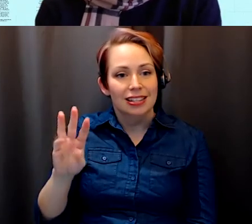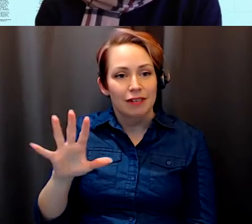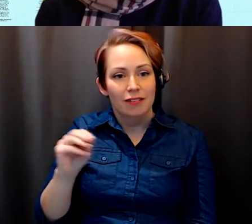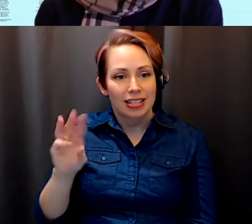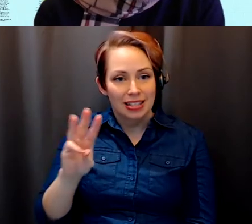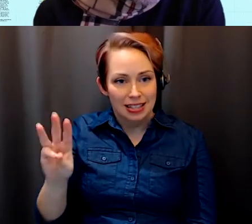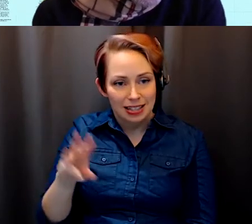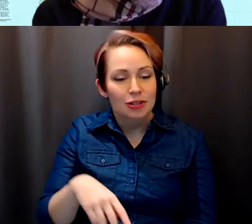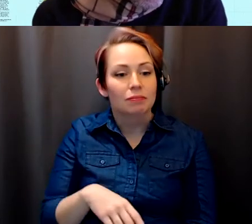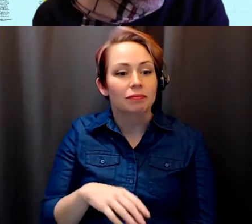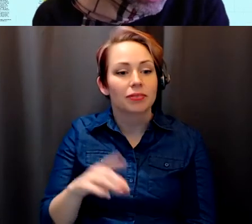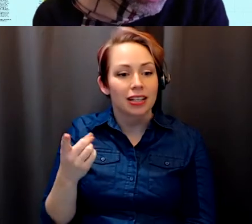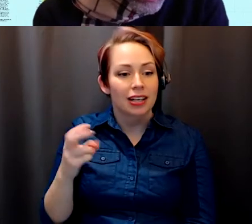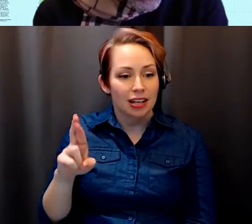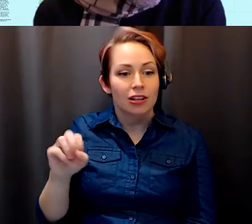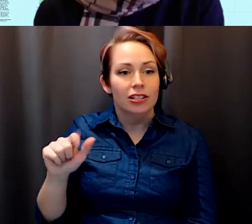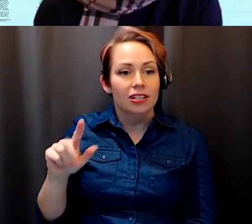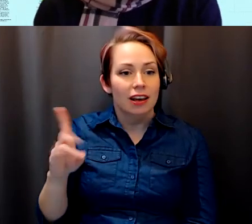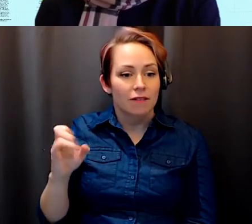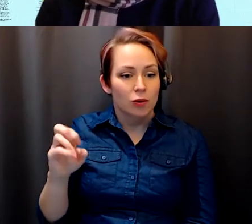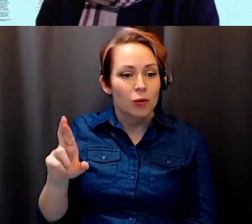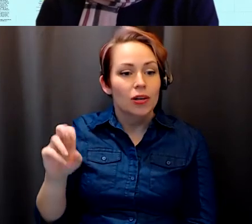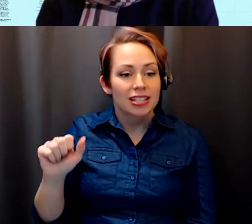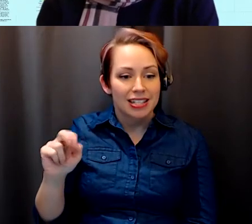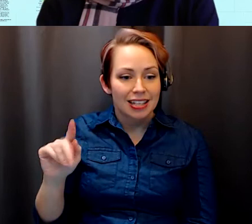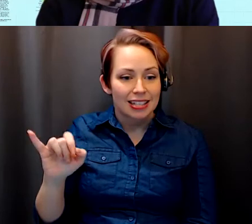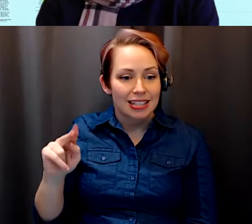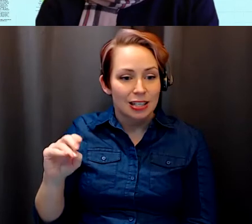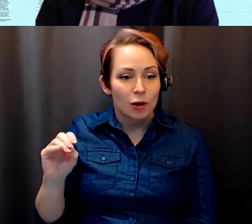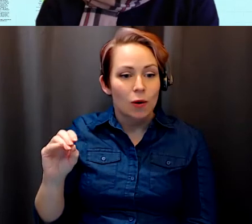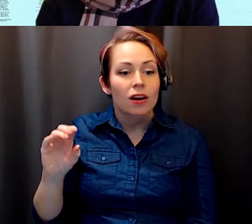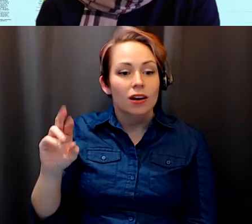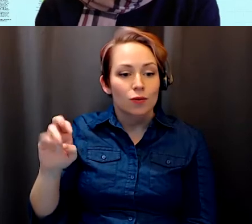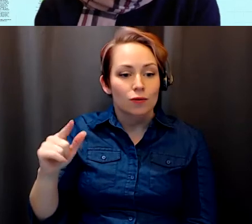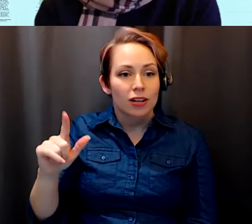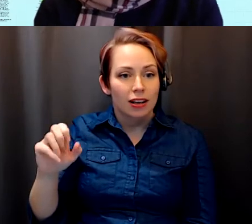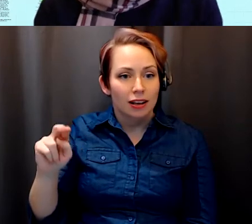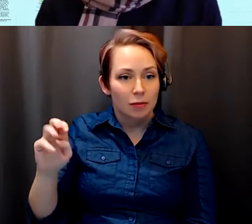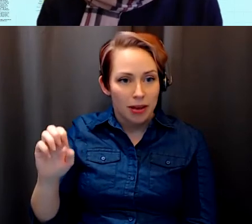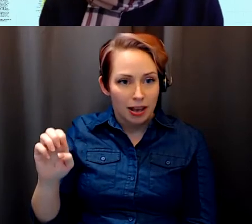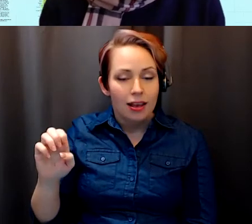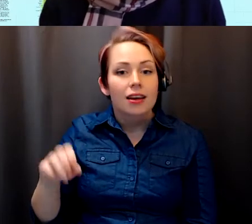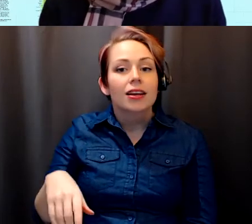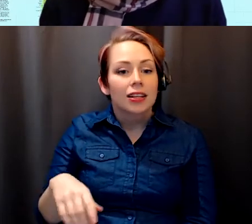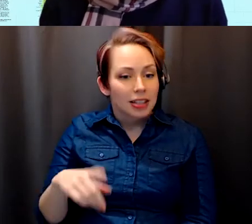Paul Gellert: So, Dr salvatore's santino resume is a tenured international relations scholar at.